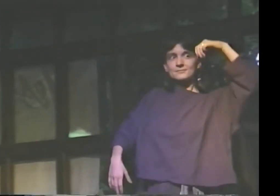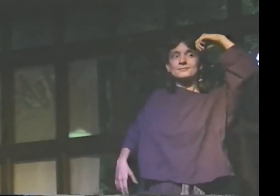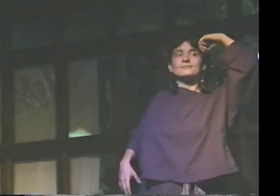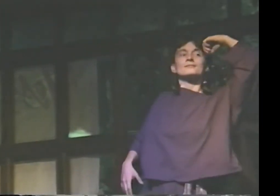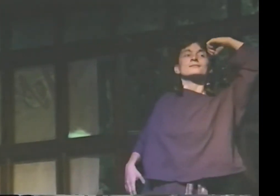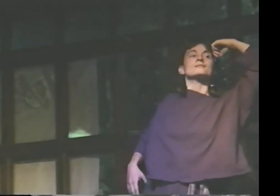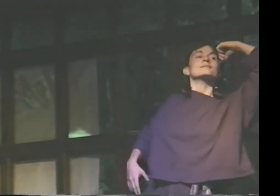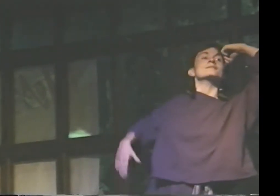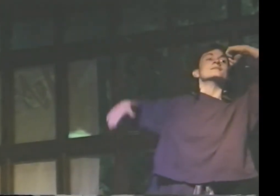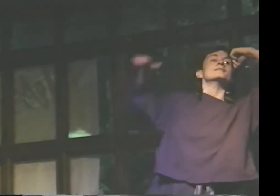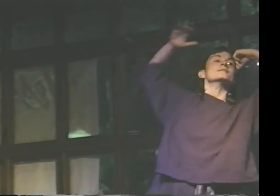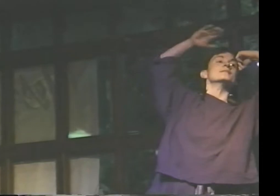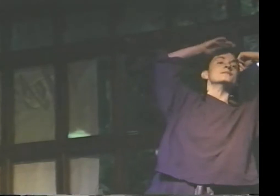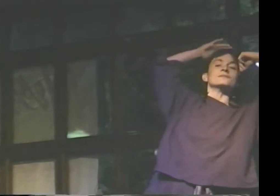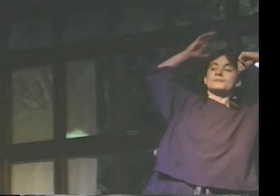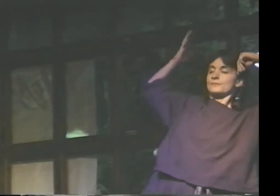IN A PETTICOAT.